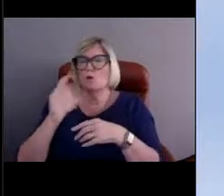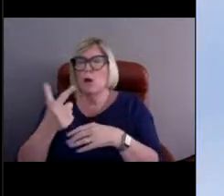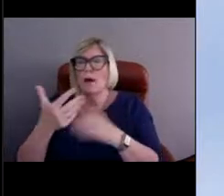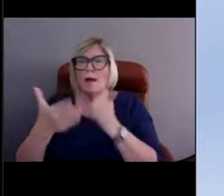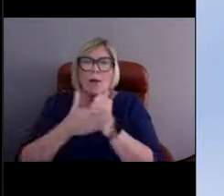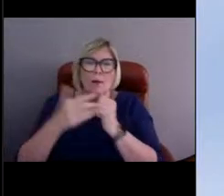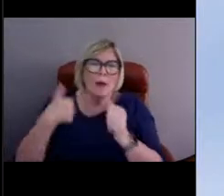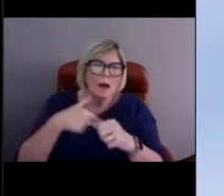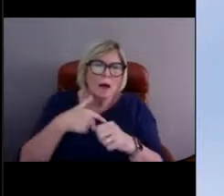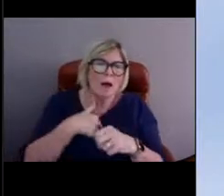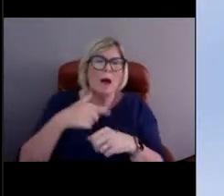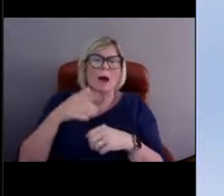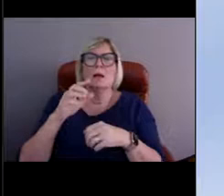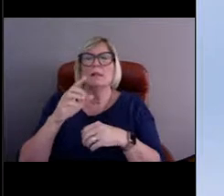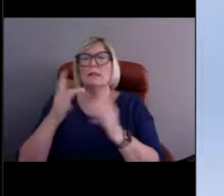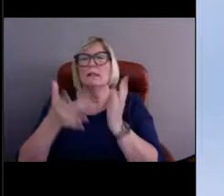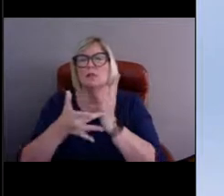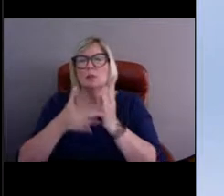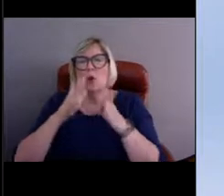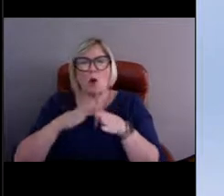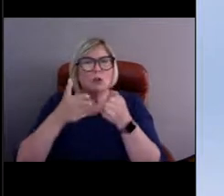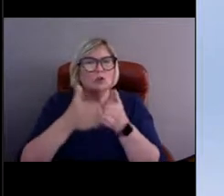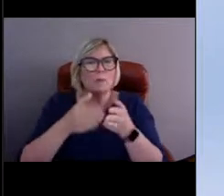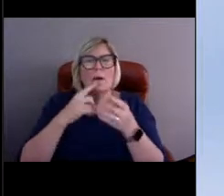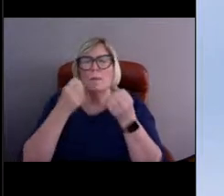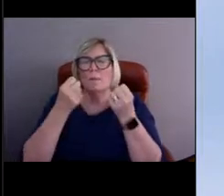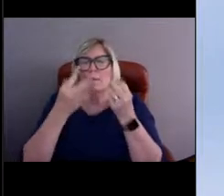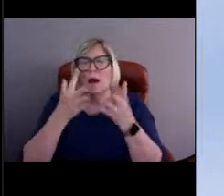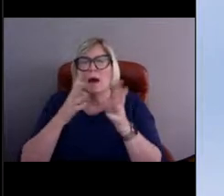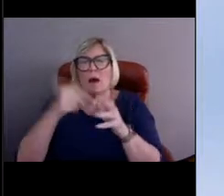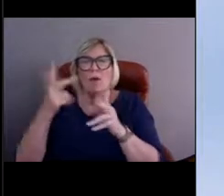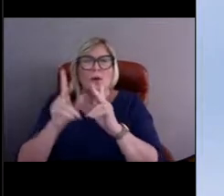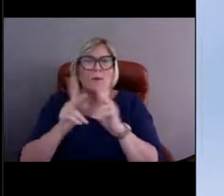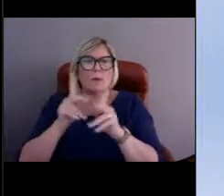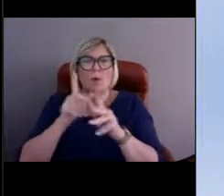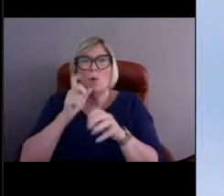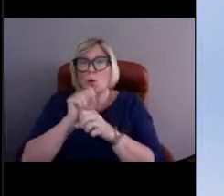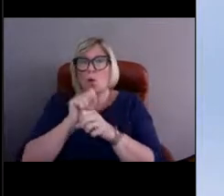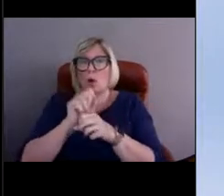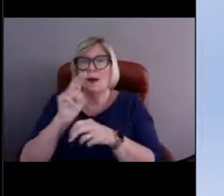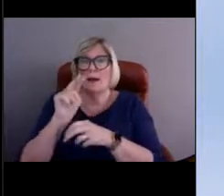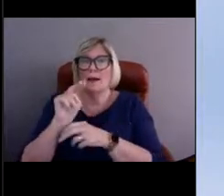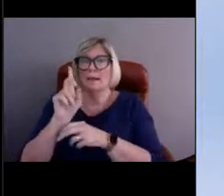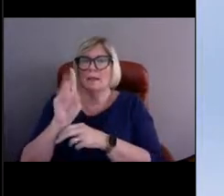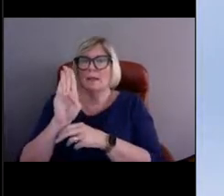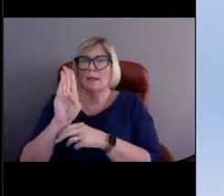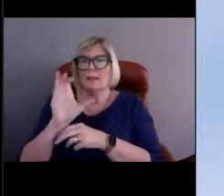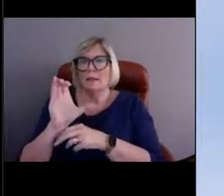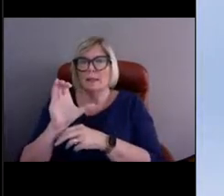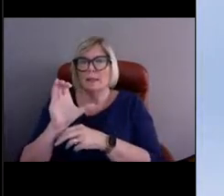but there are a lot of other people that work at NDBC to try and make all of this work happen.